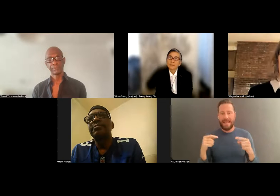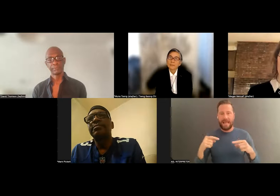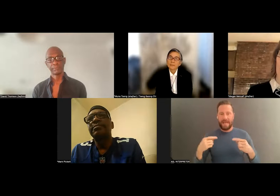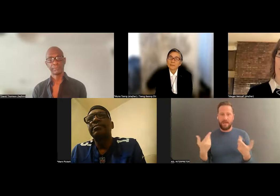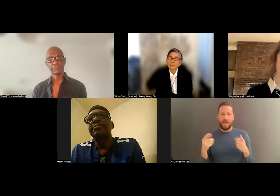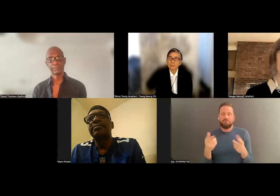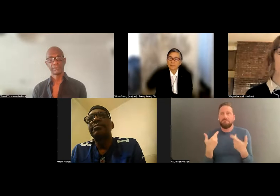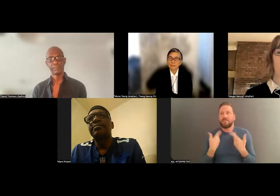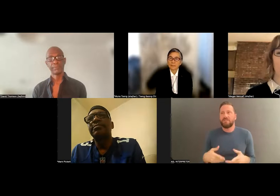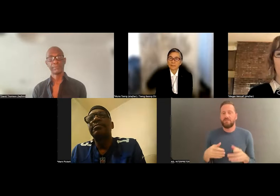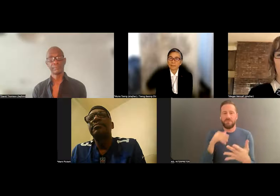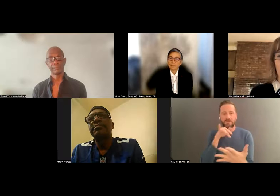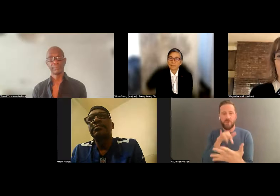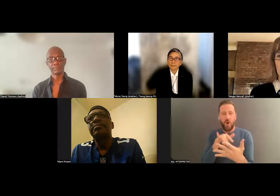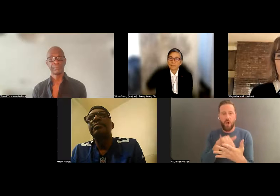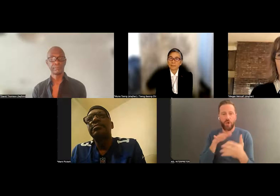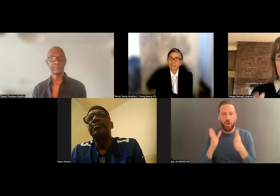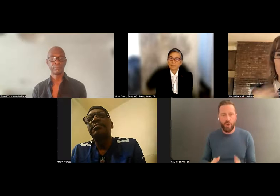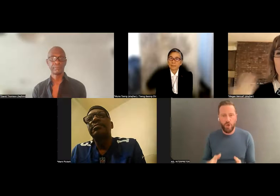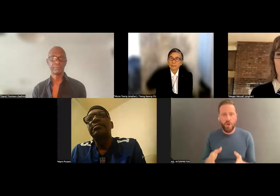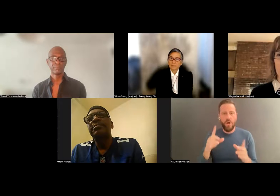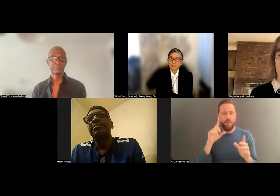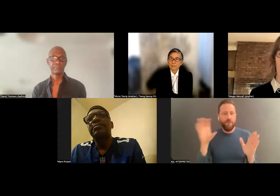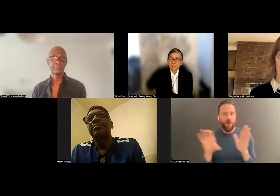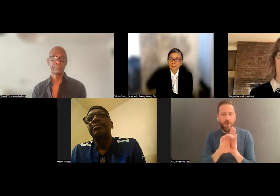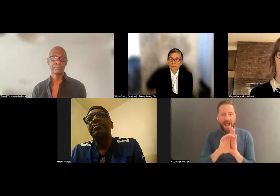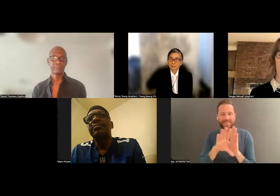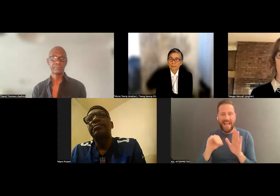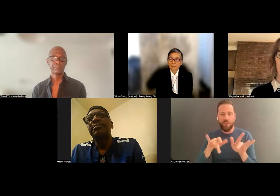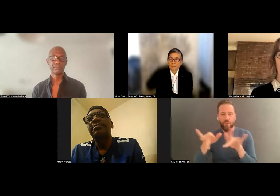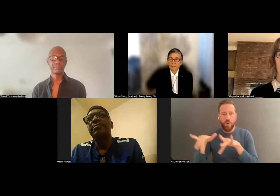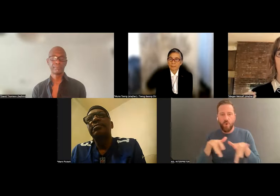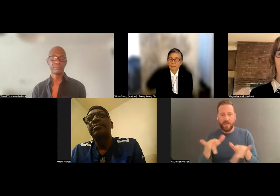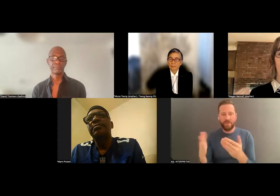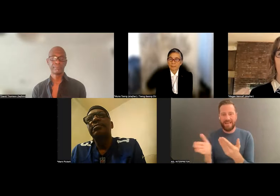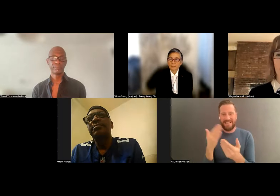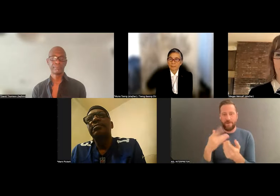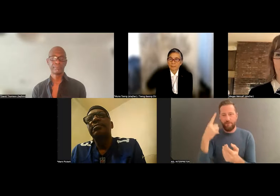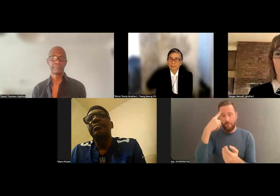and recordings are easier for me to access than oral histories, for example,